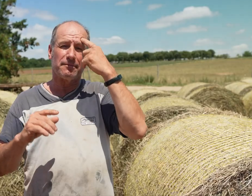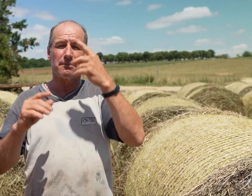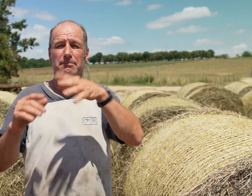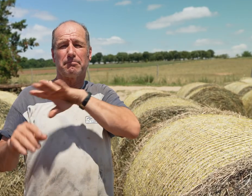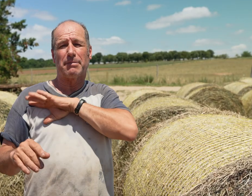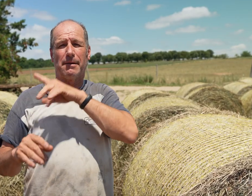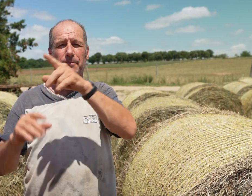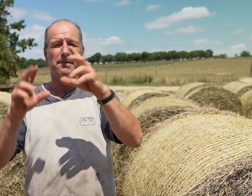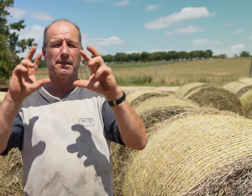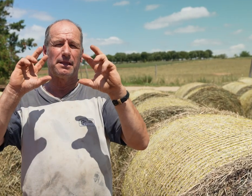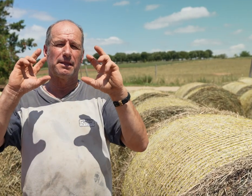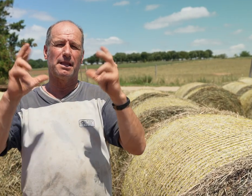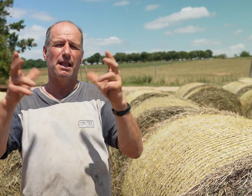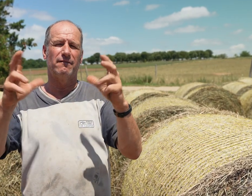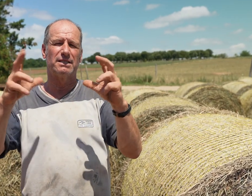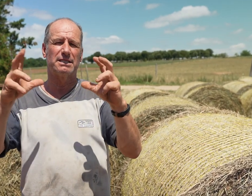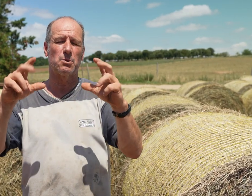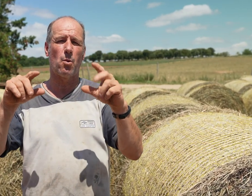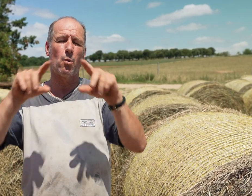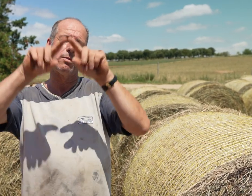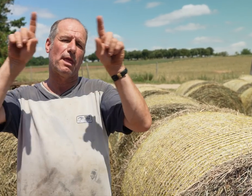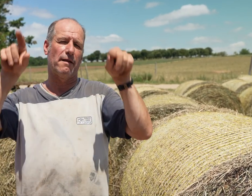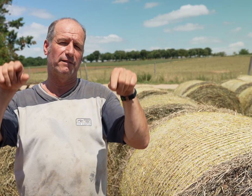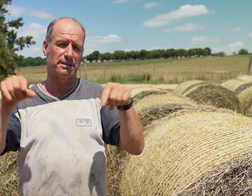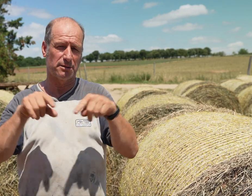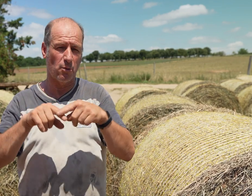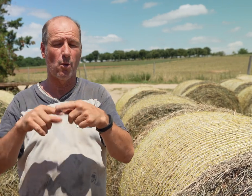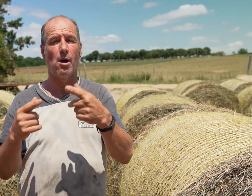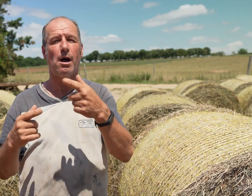When my father and I watched TV together,